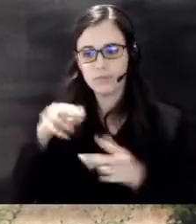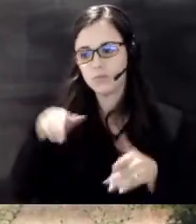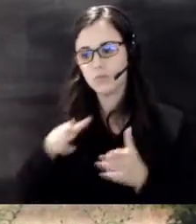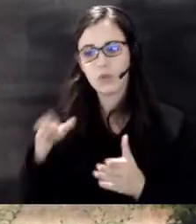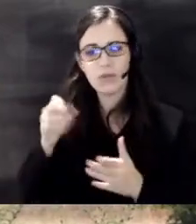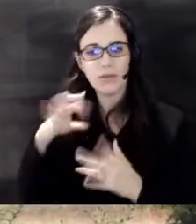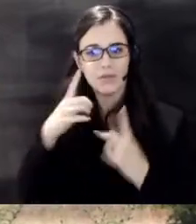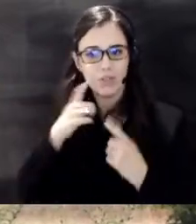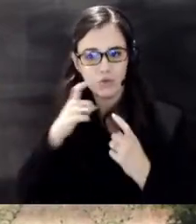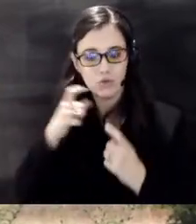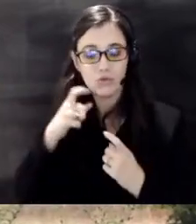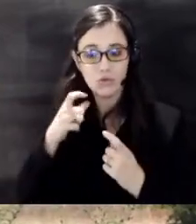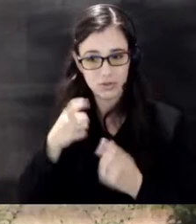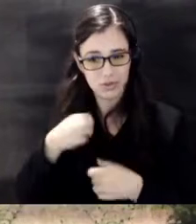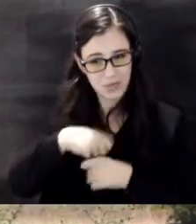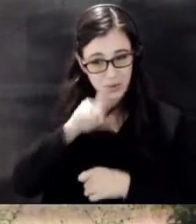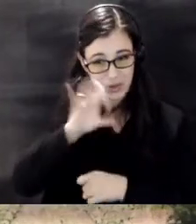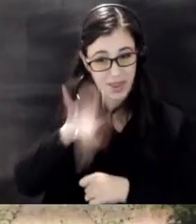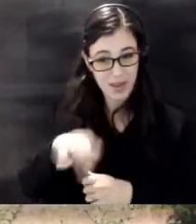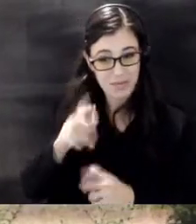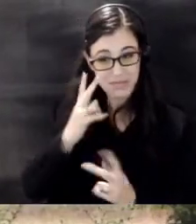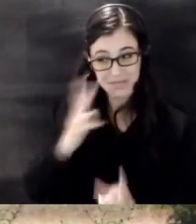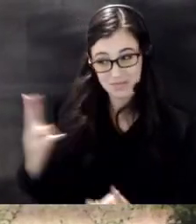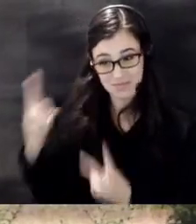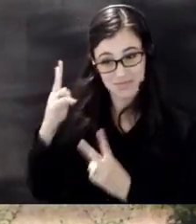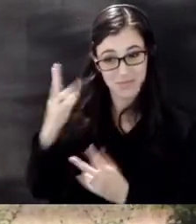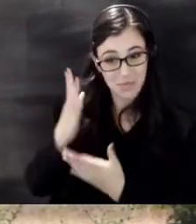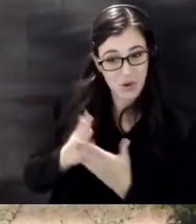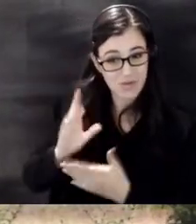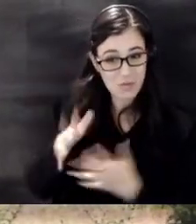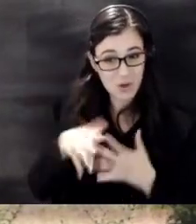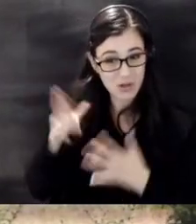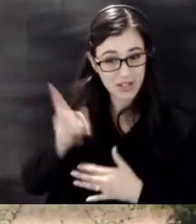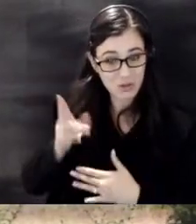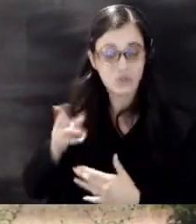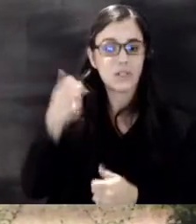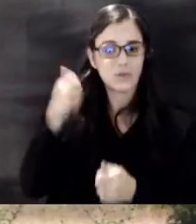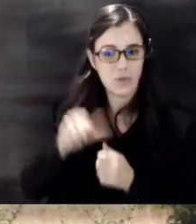of American History is remembered the event is free and open to all members of the public